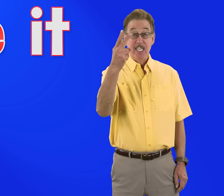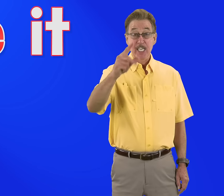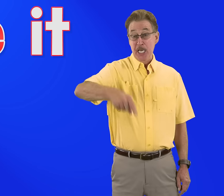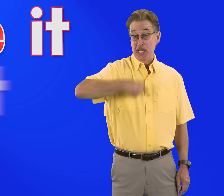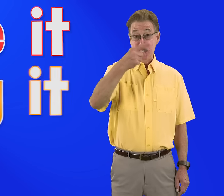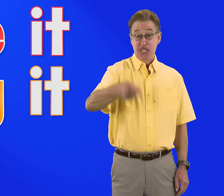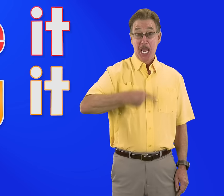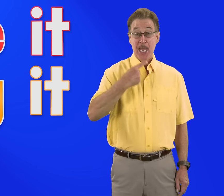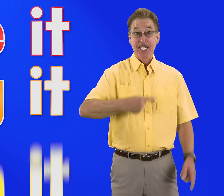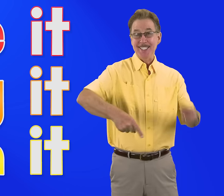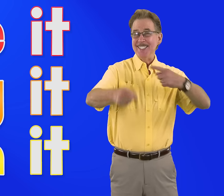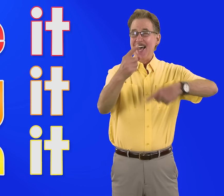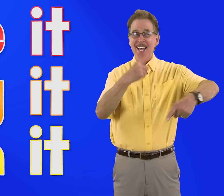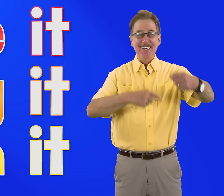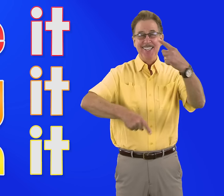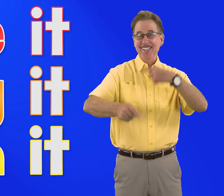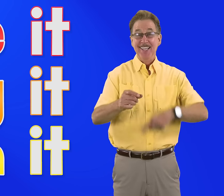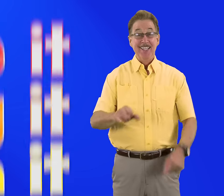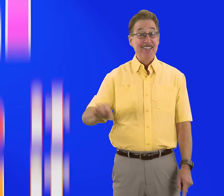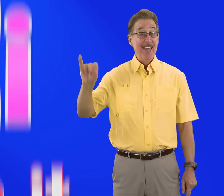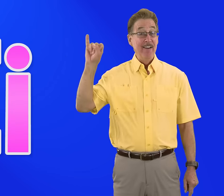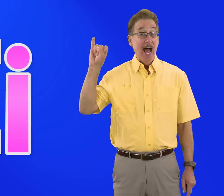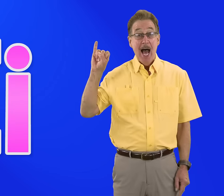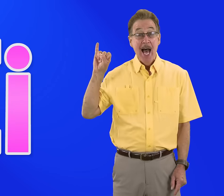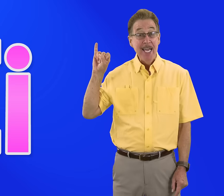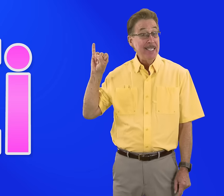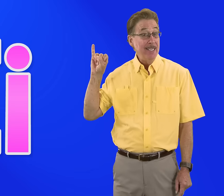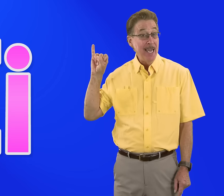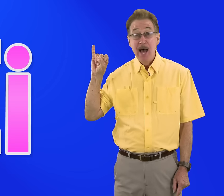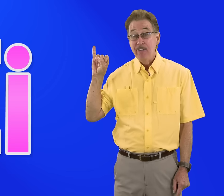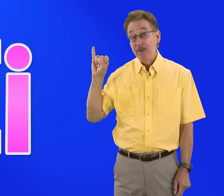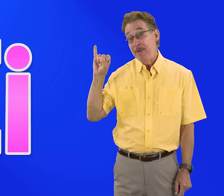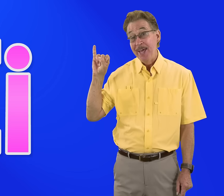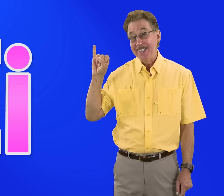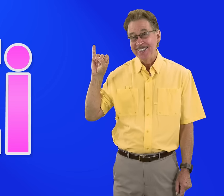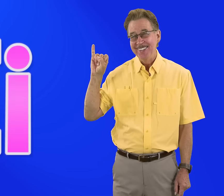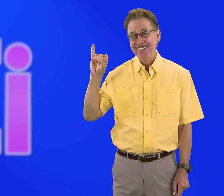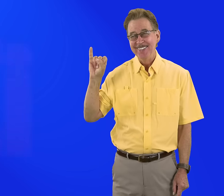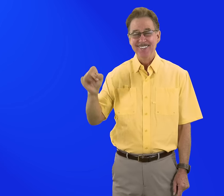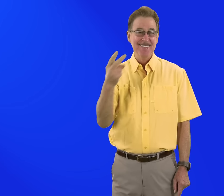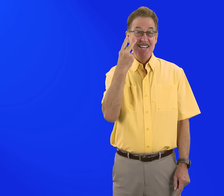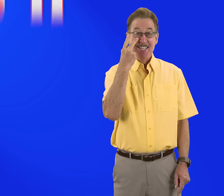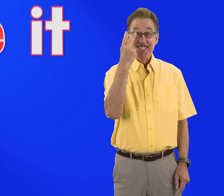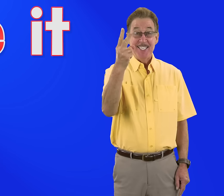See it, Say it, Sign it Letter I i in the alphabet